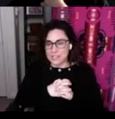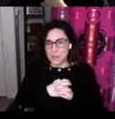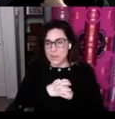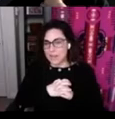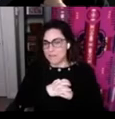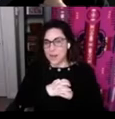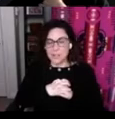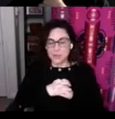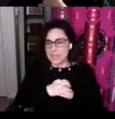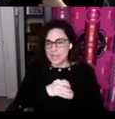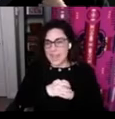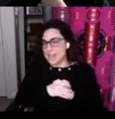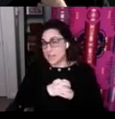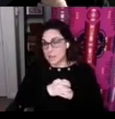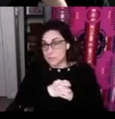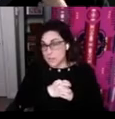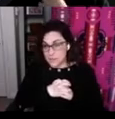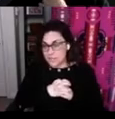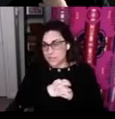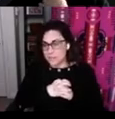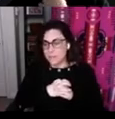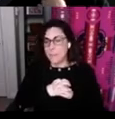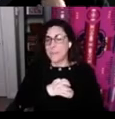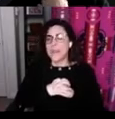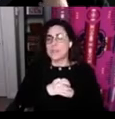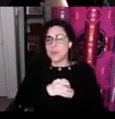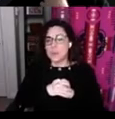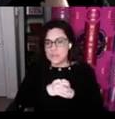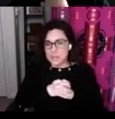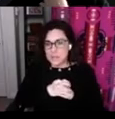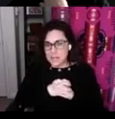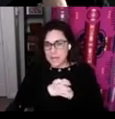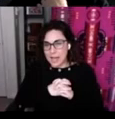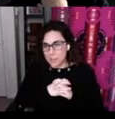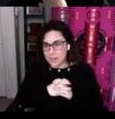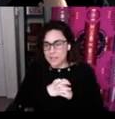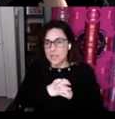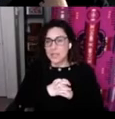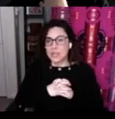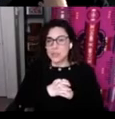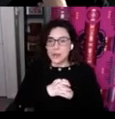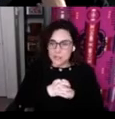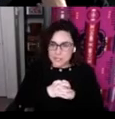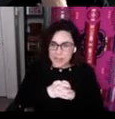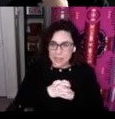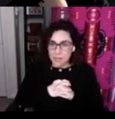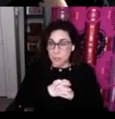we have not created any new speakers here and so assessment can help us to understand that more